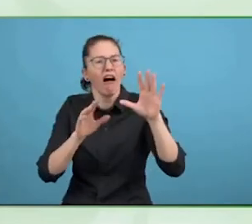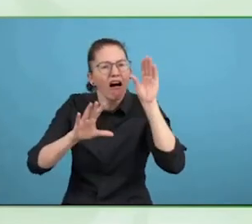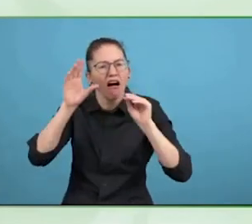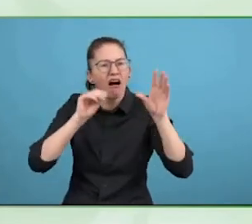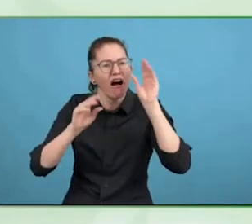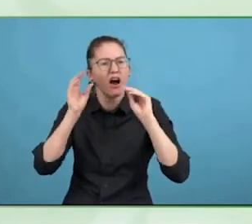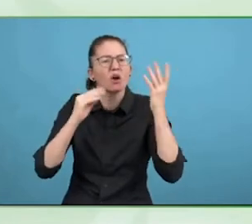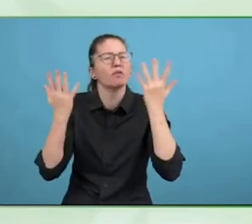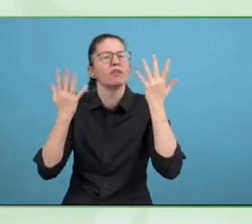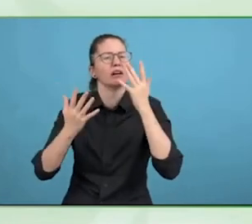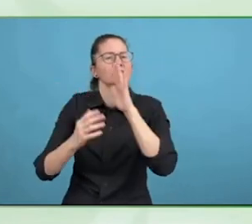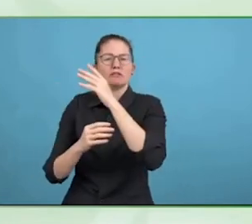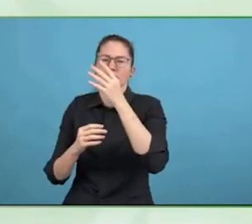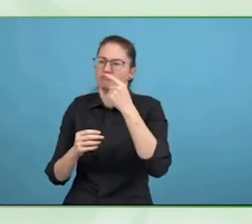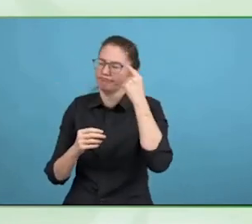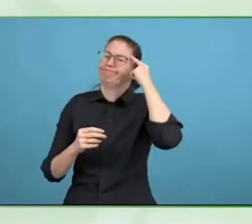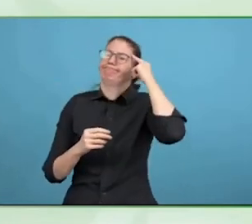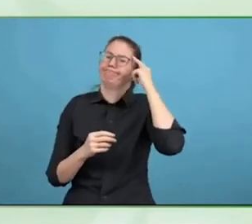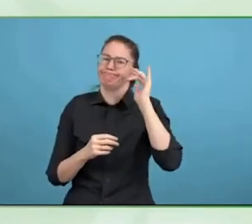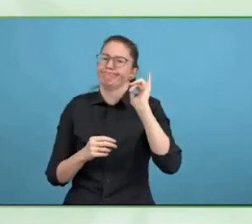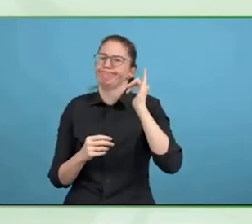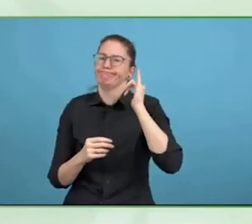In the UK we have a particular relationship with international law,